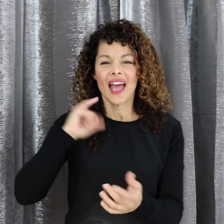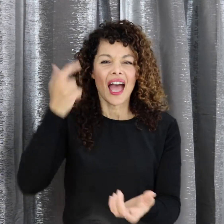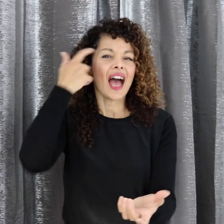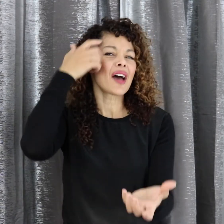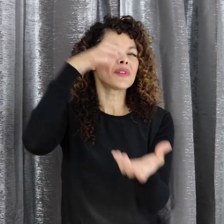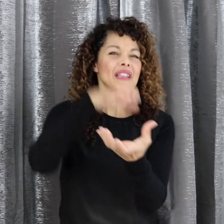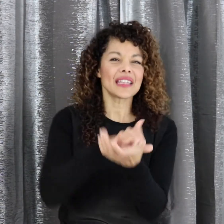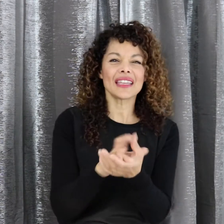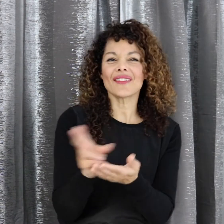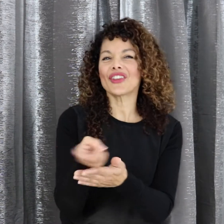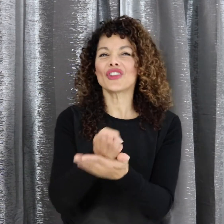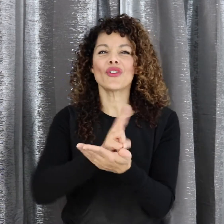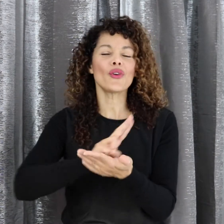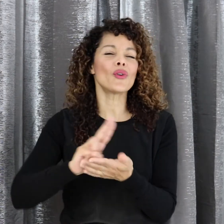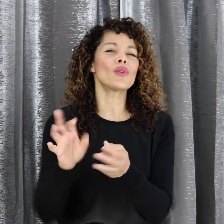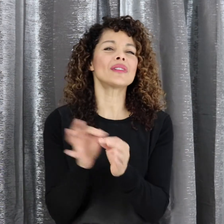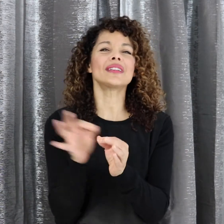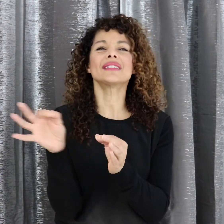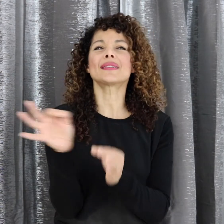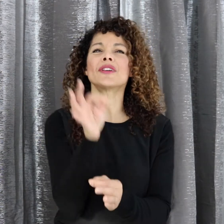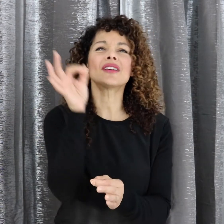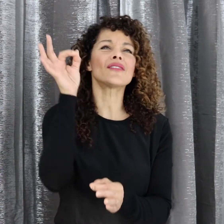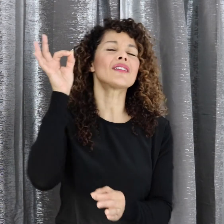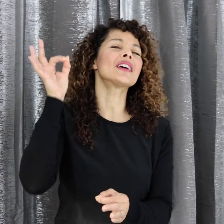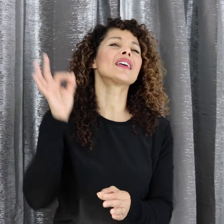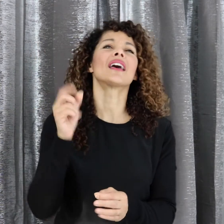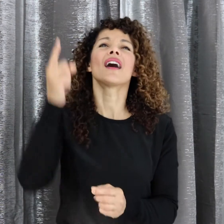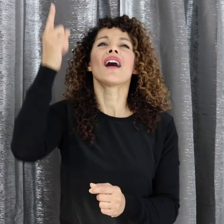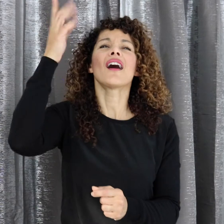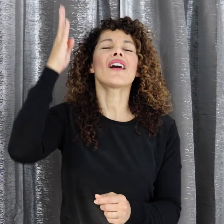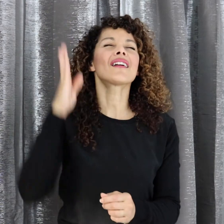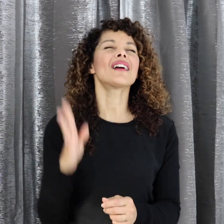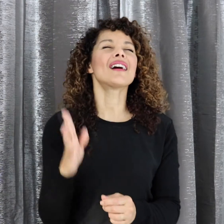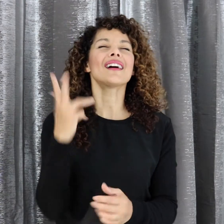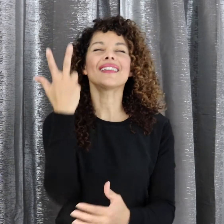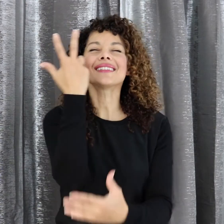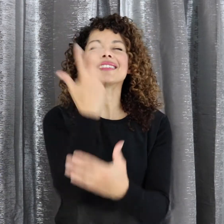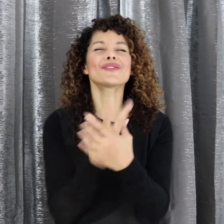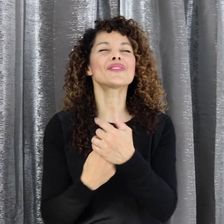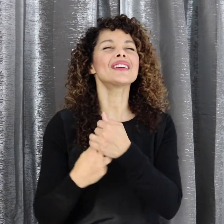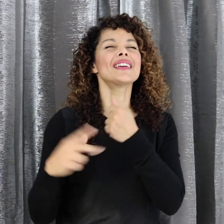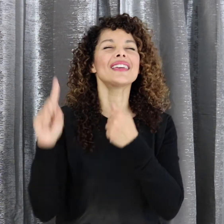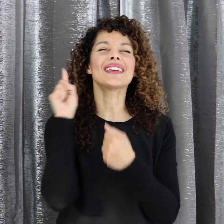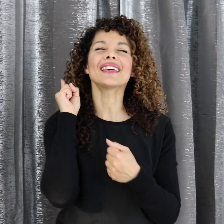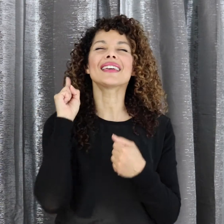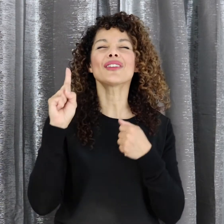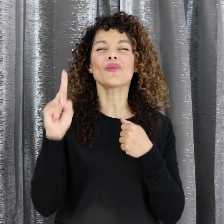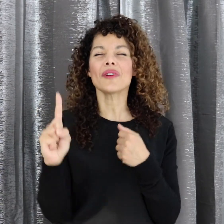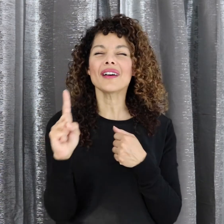I believe in the Holy Spirit Our God is three in one